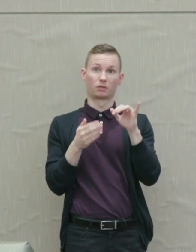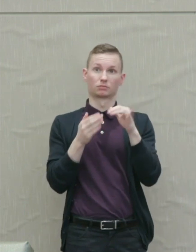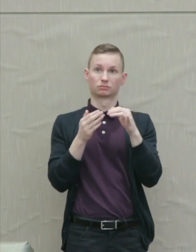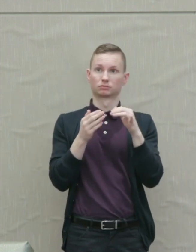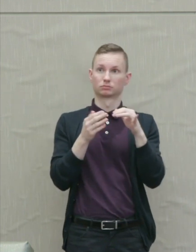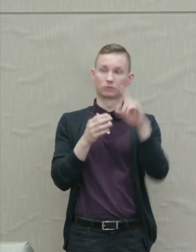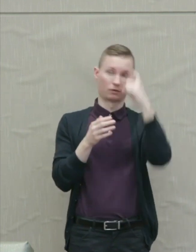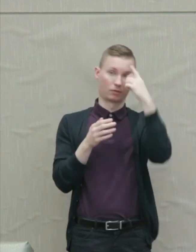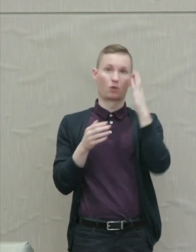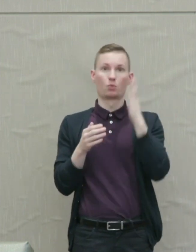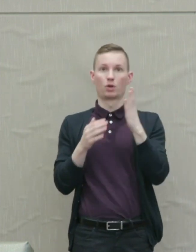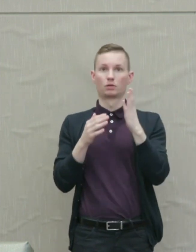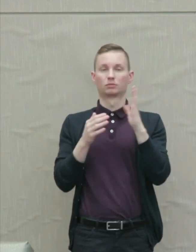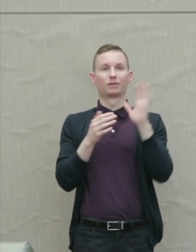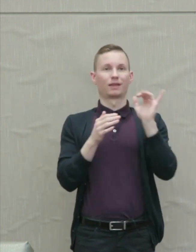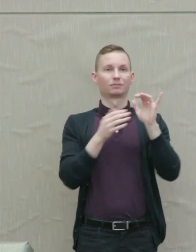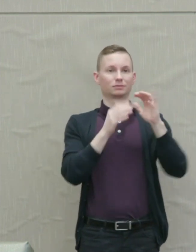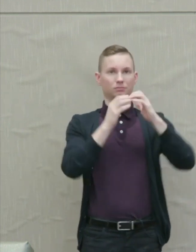take over, so everything was influx.